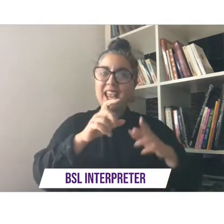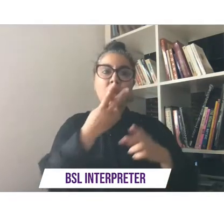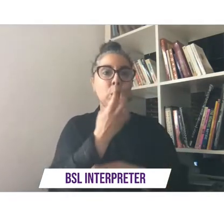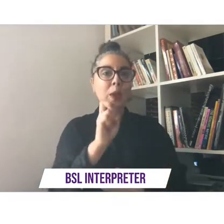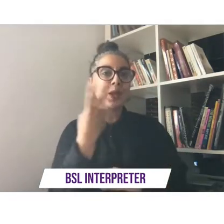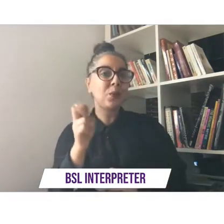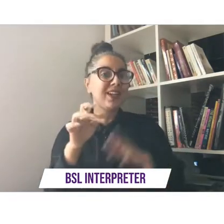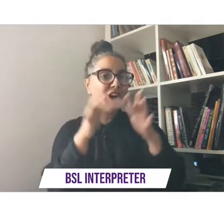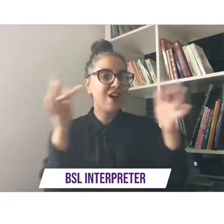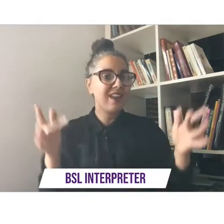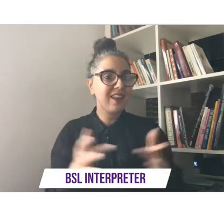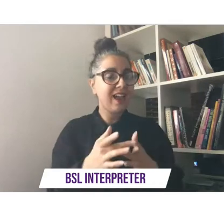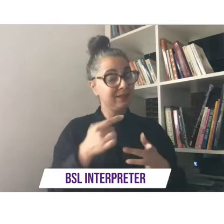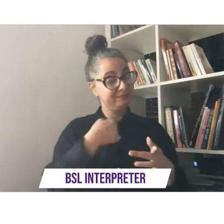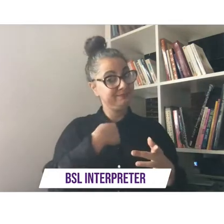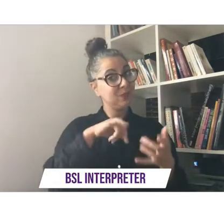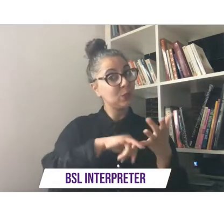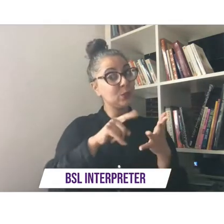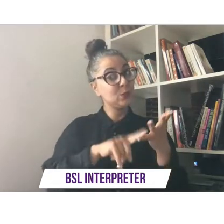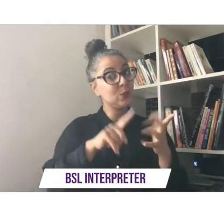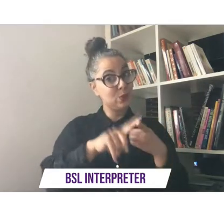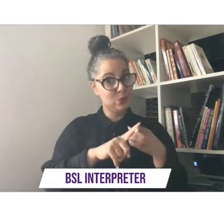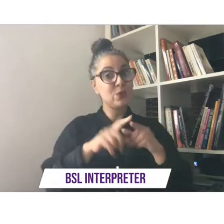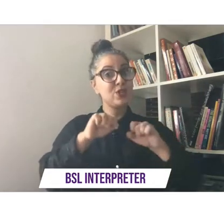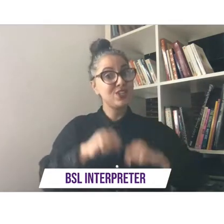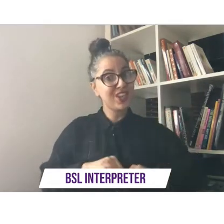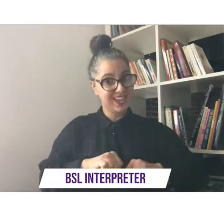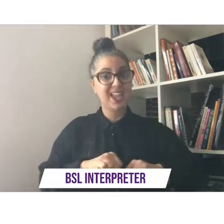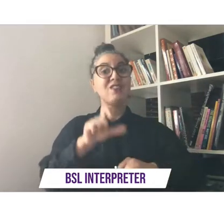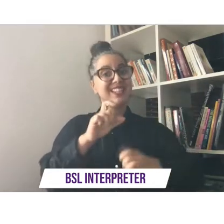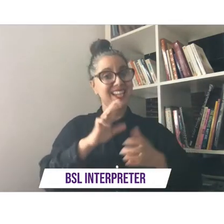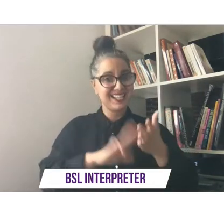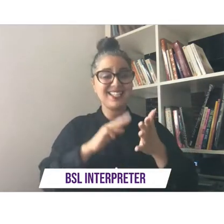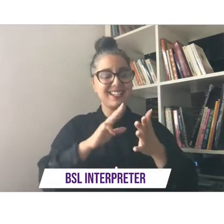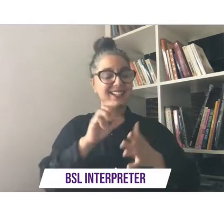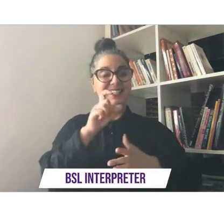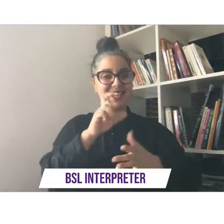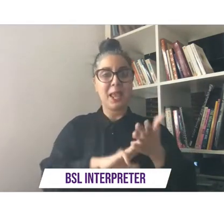i'm still sue nott chair of the cmc advisory committee and i hope you've enjoyed this week as much as i have